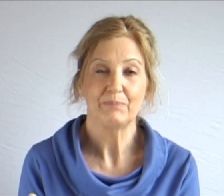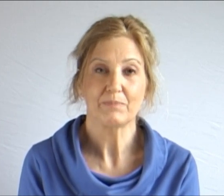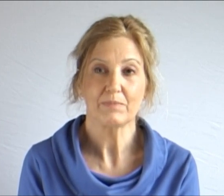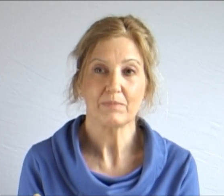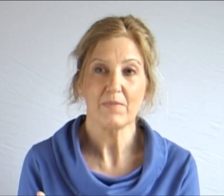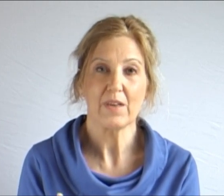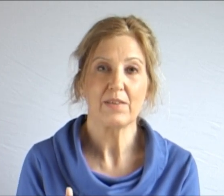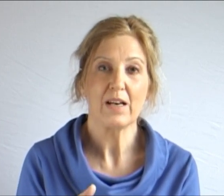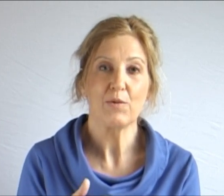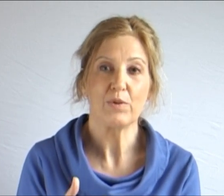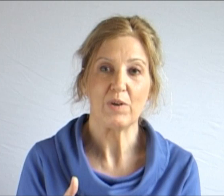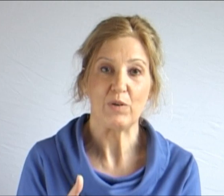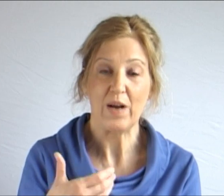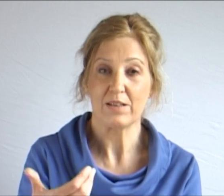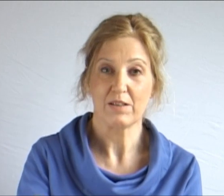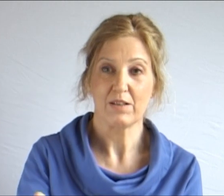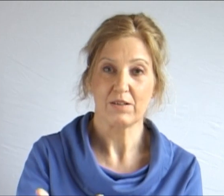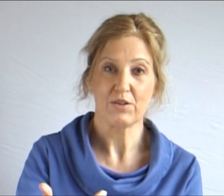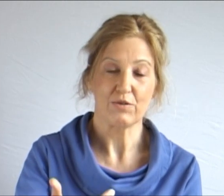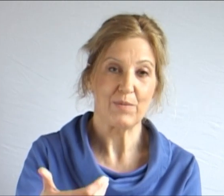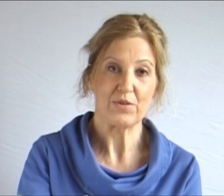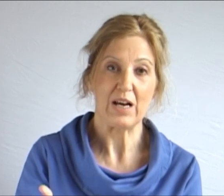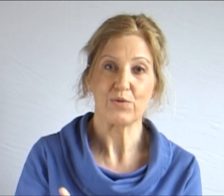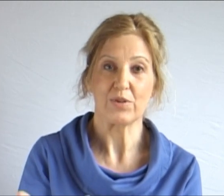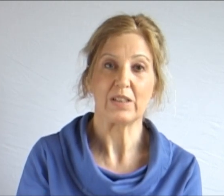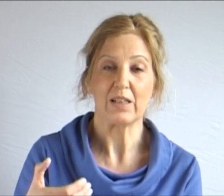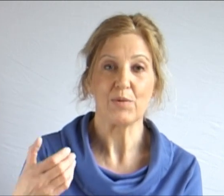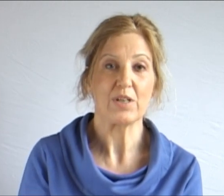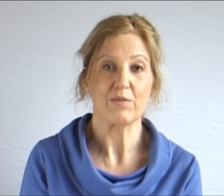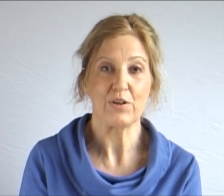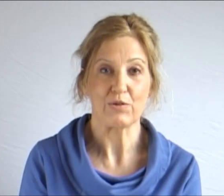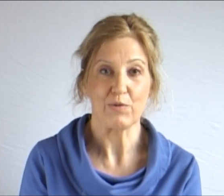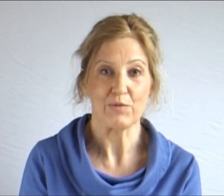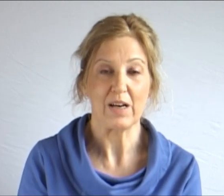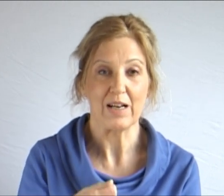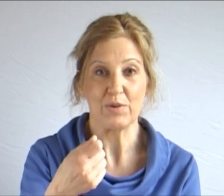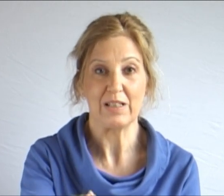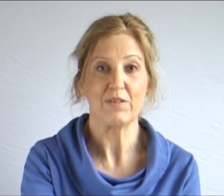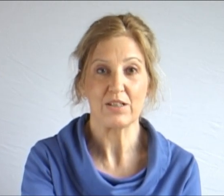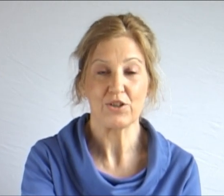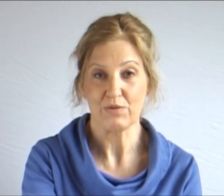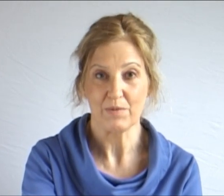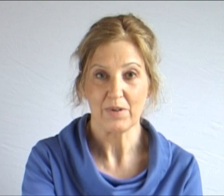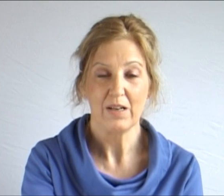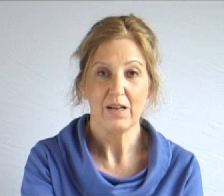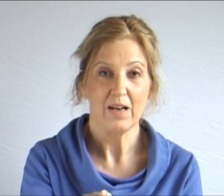then when we went to Grandma's house or to the clinic I would take a photograph of it and I would give it to them.